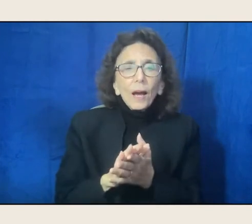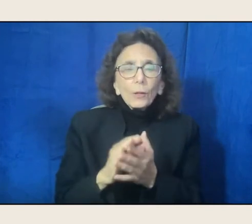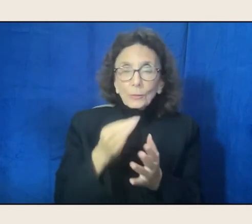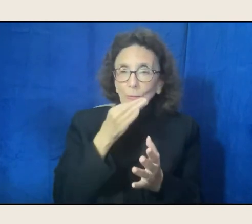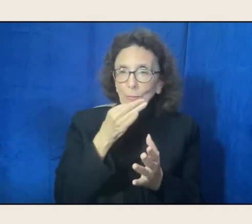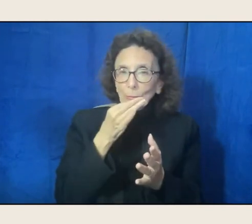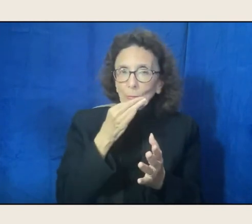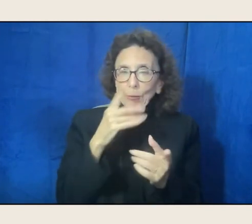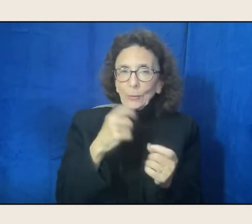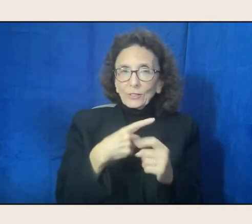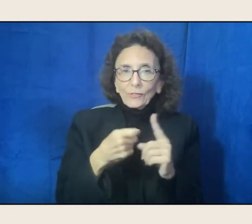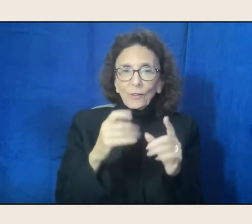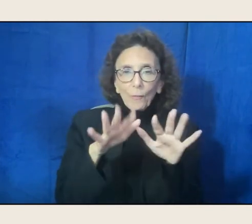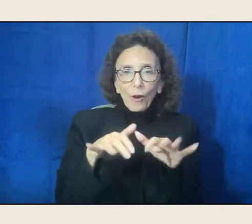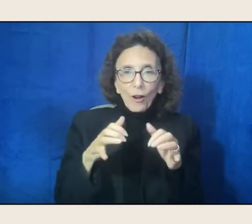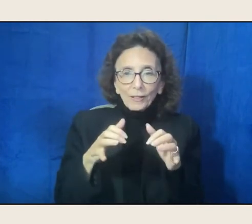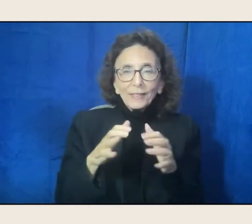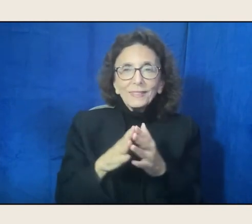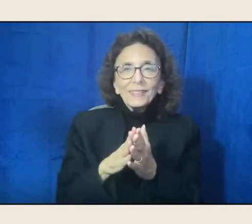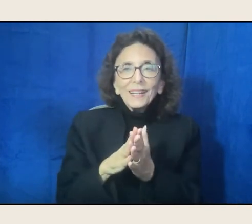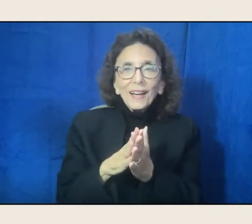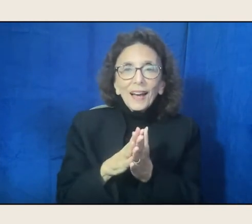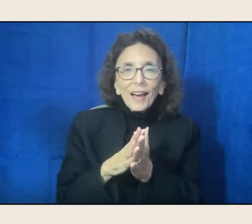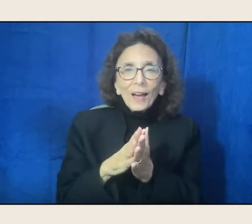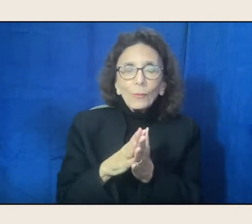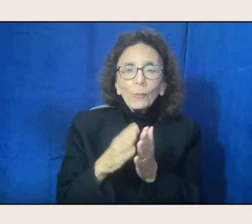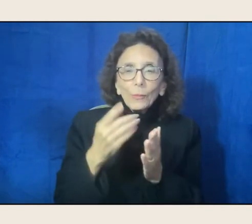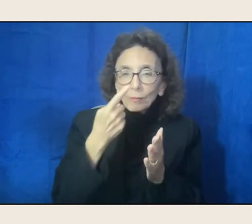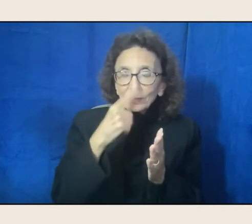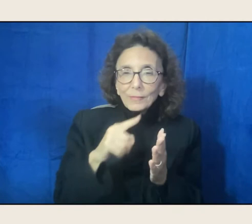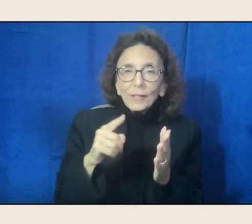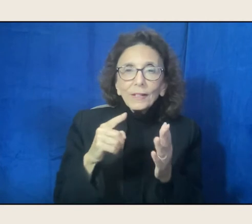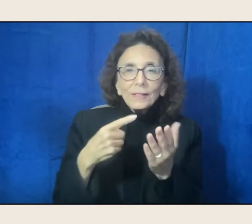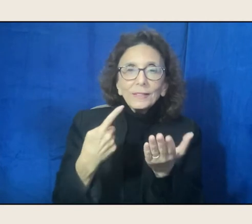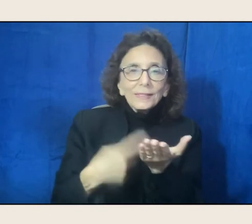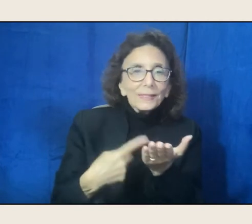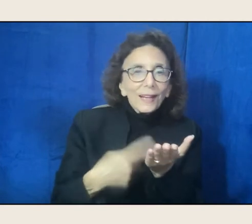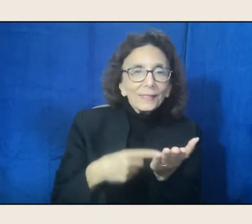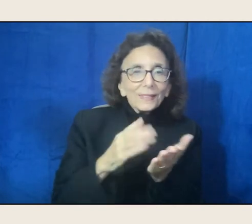I wanted to ask you to talk some more about your laureateship.